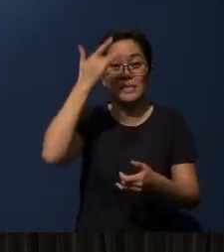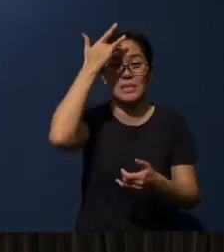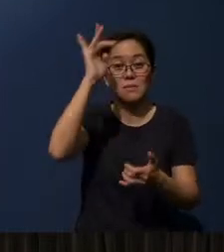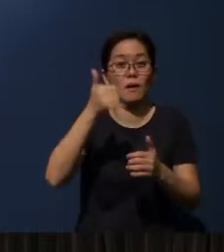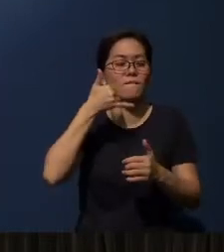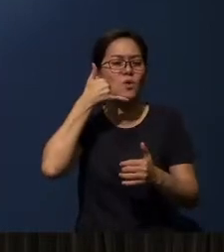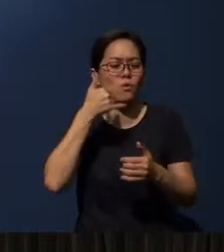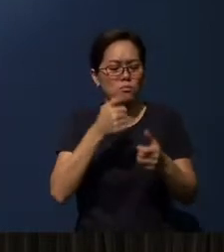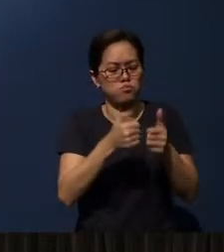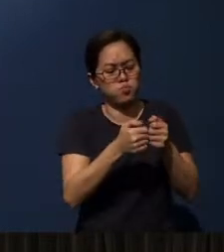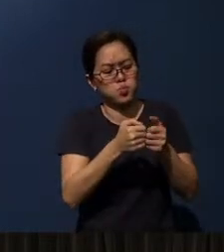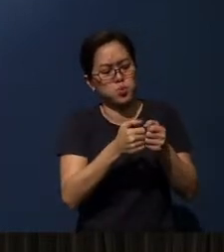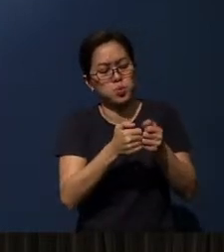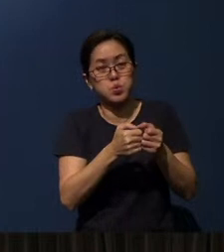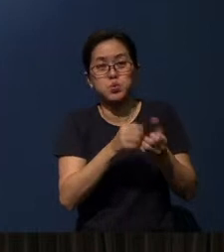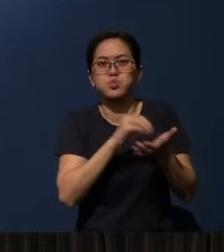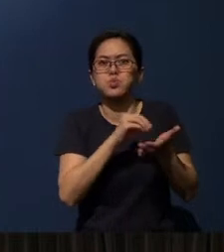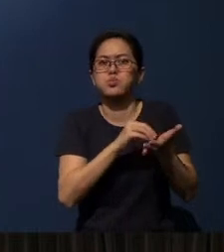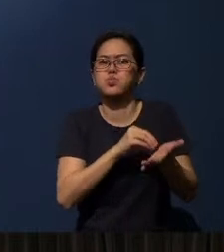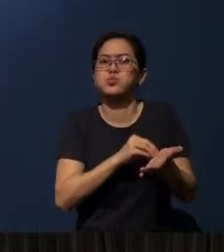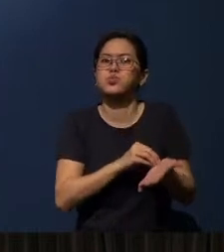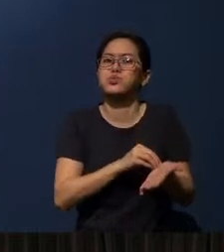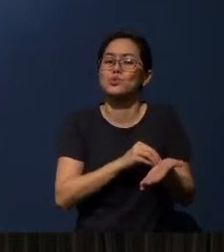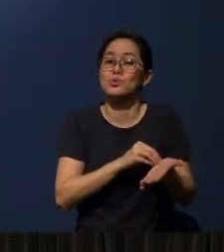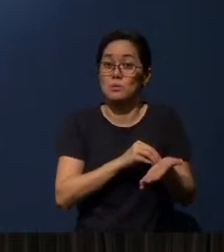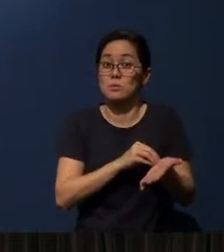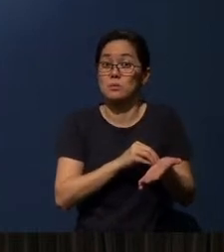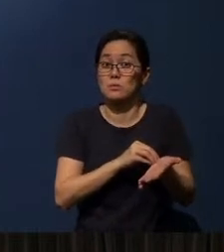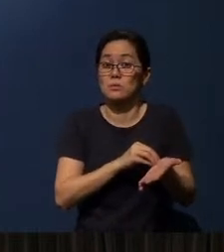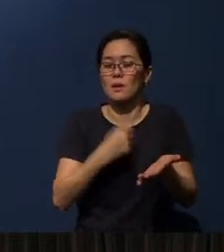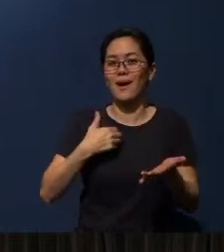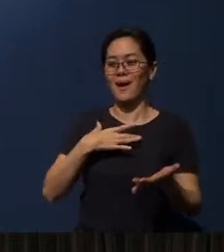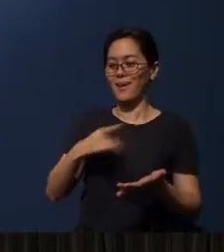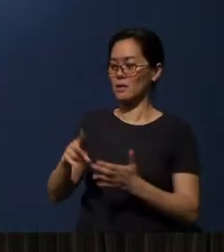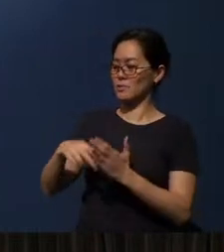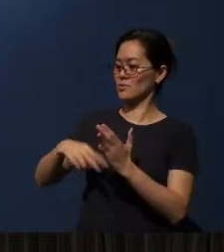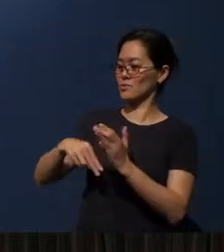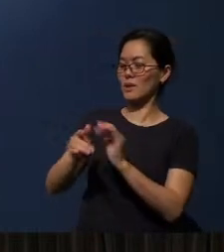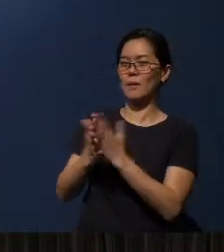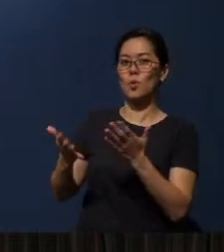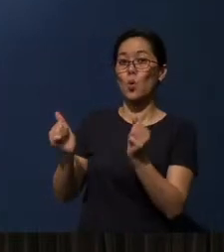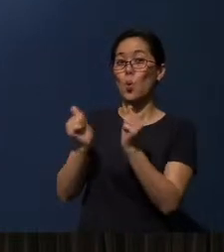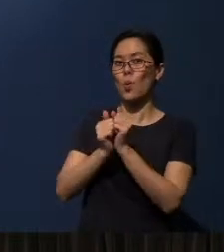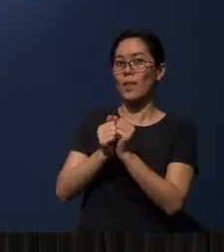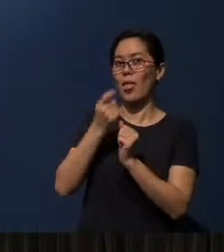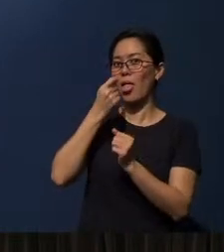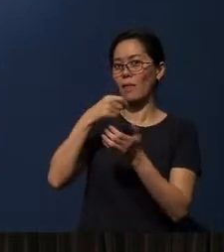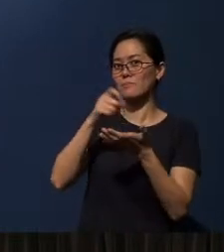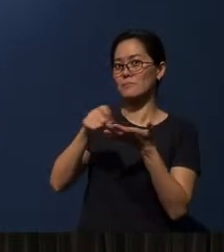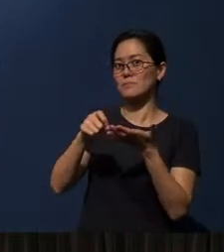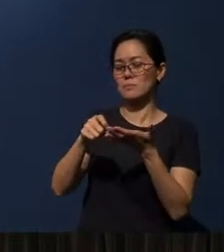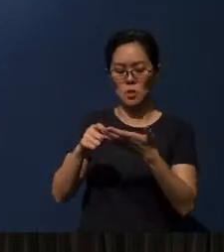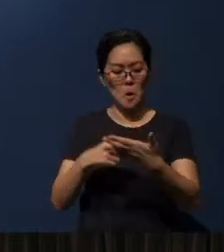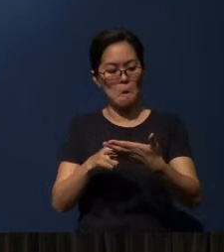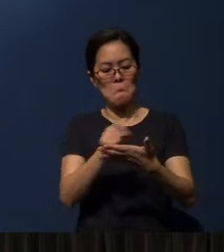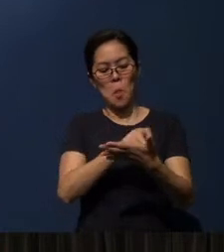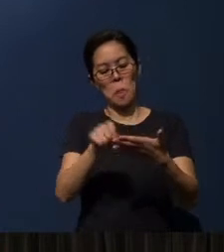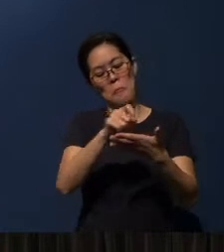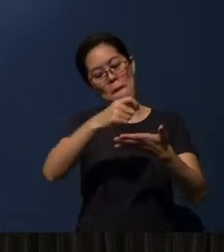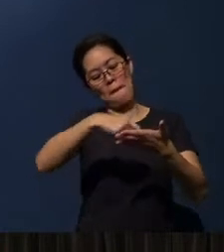You can put everything in your smartphone also. I like to read books with a pencil because I like to engage by writing and drawing all